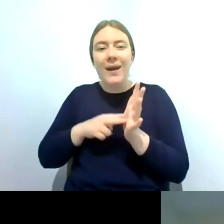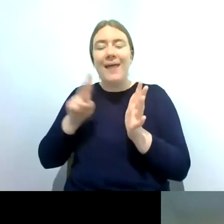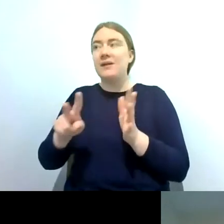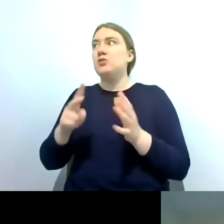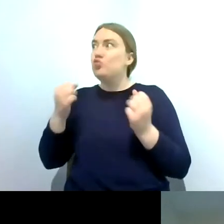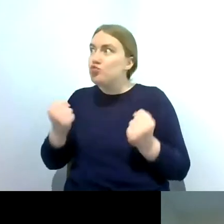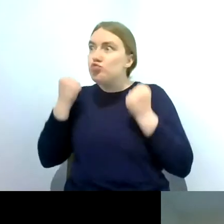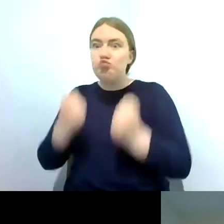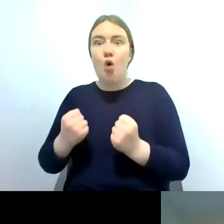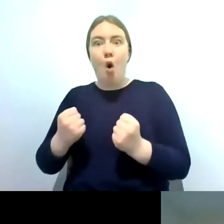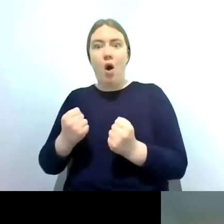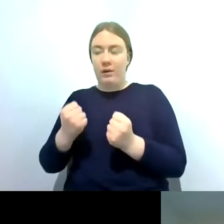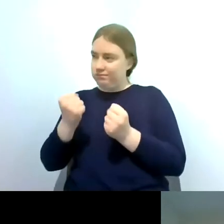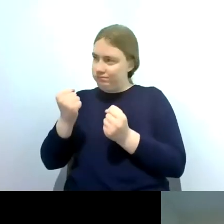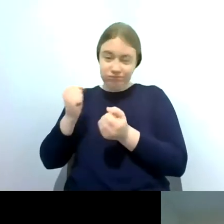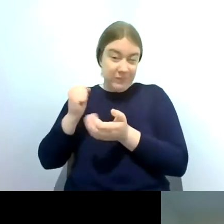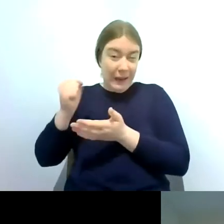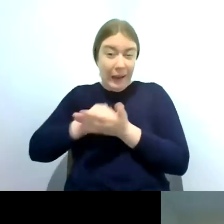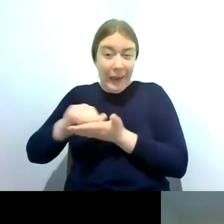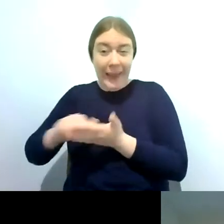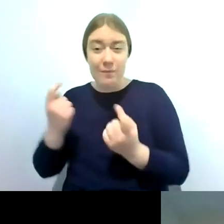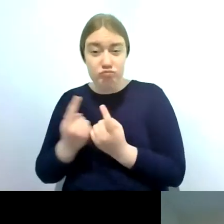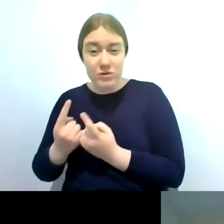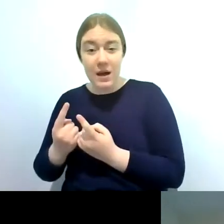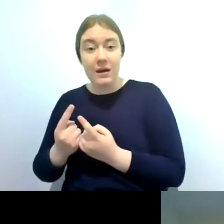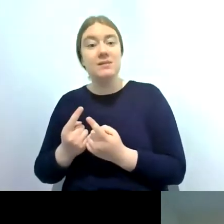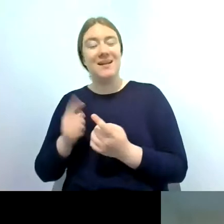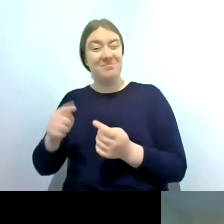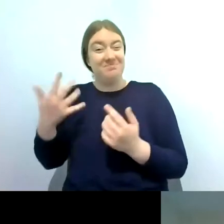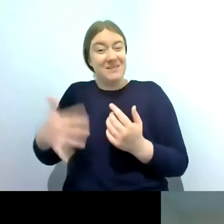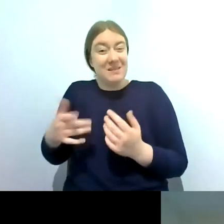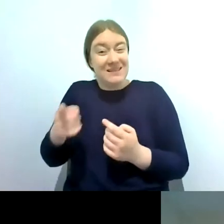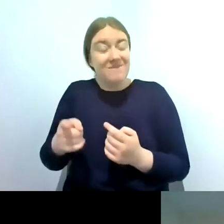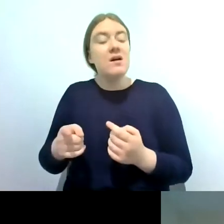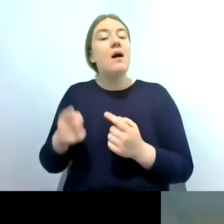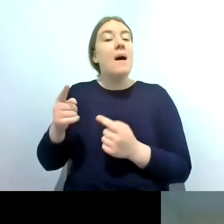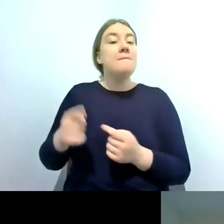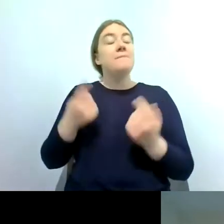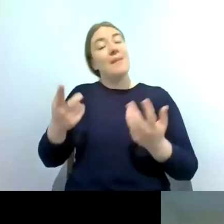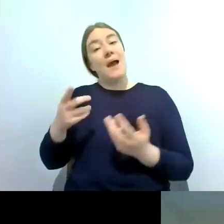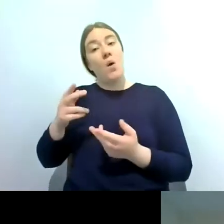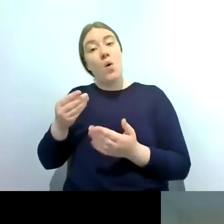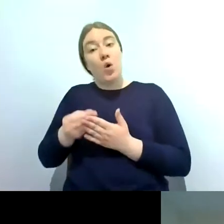off everything but a more cost-effective way of doing this is to leave your equipment out in the